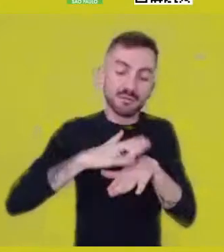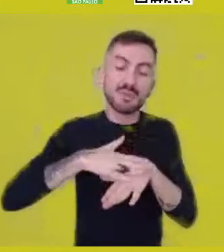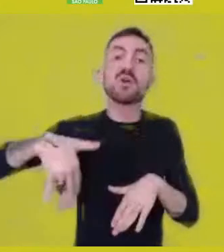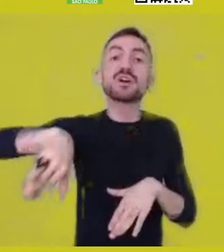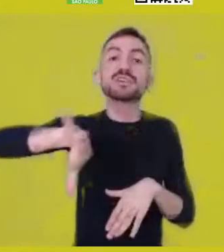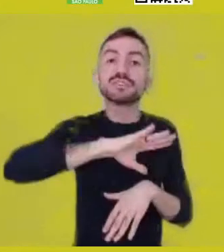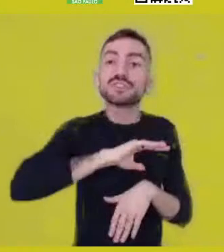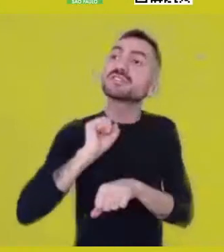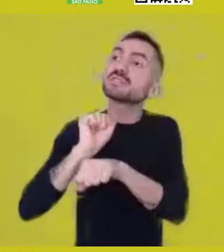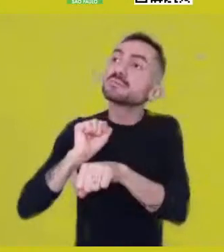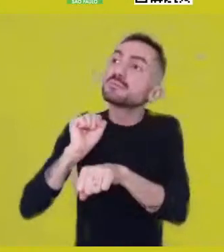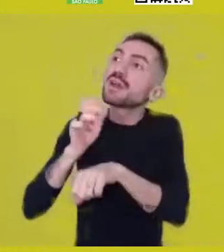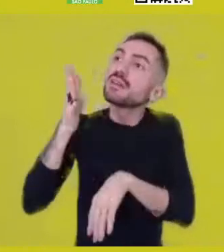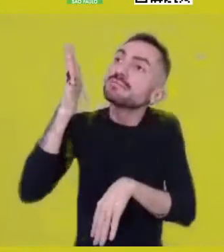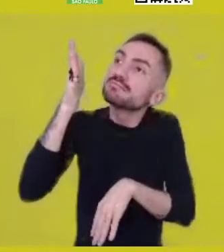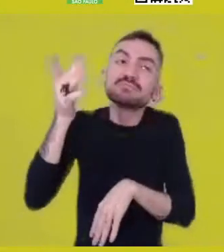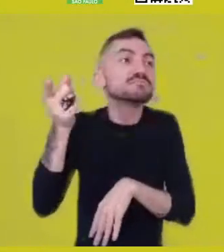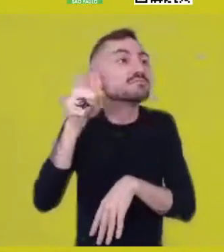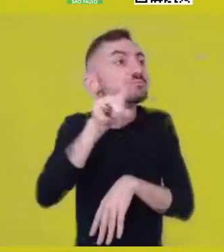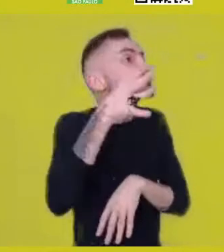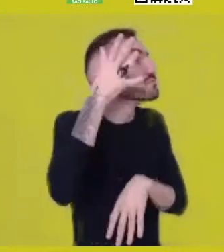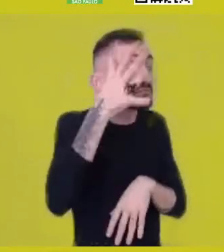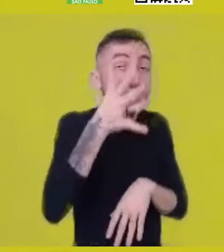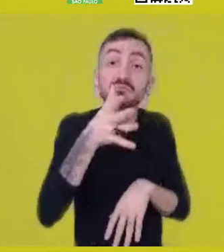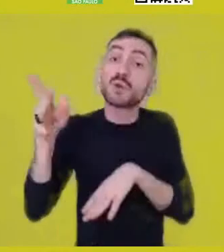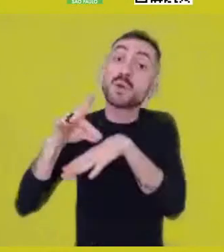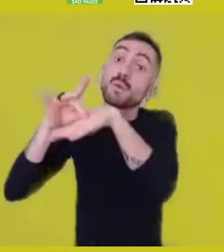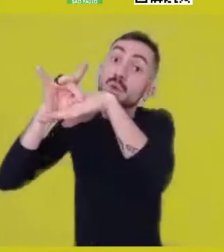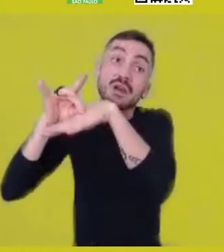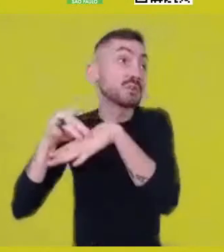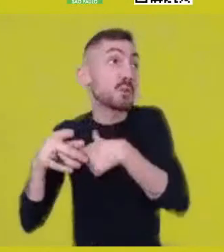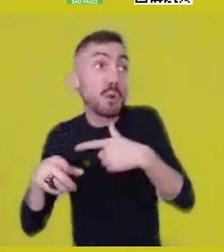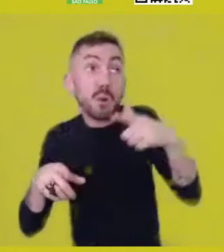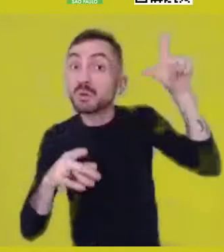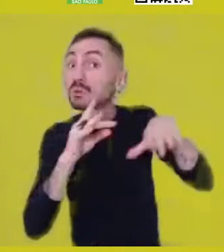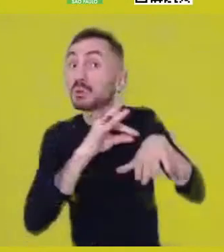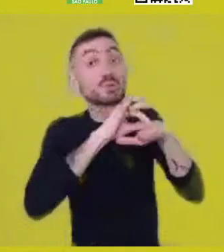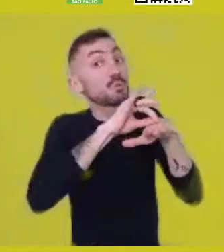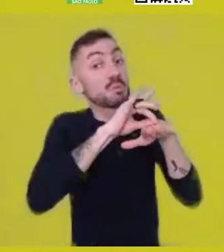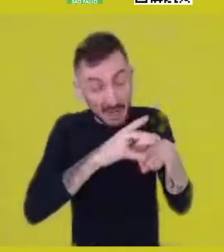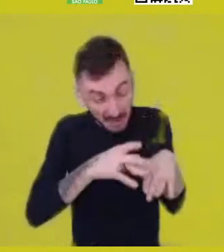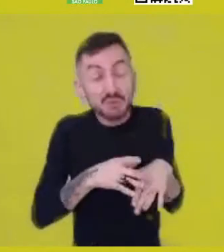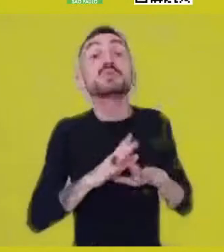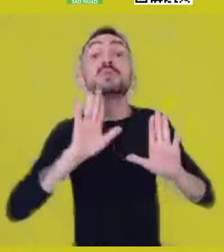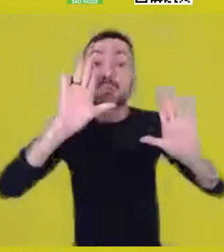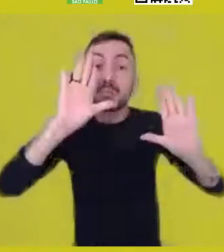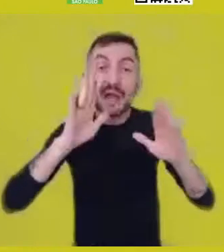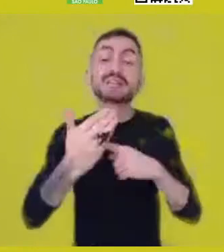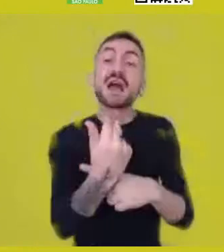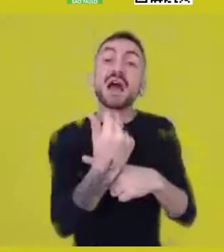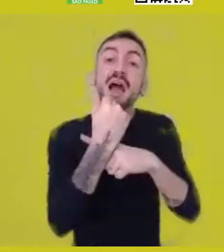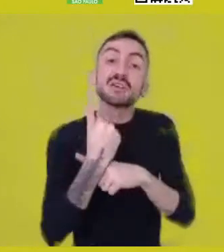of human and non-human voices which configure our own existence.